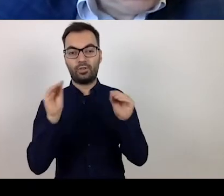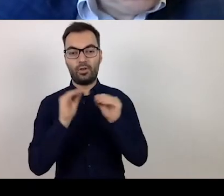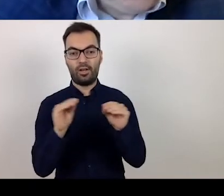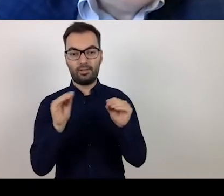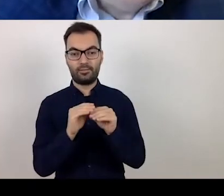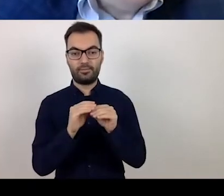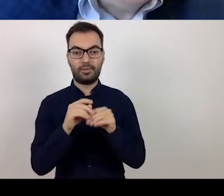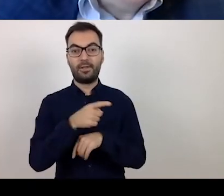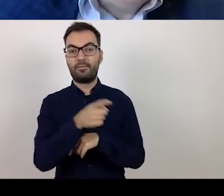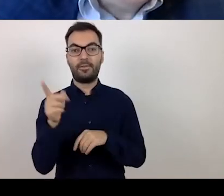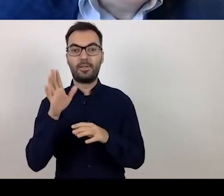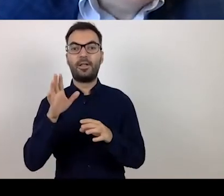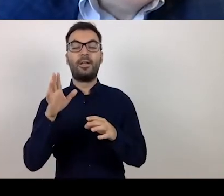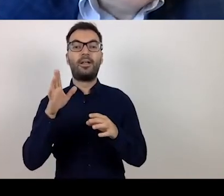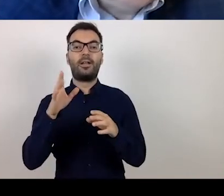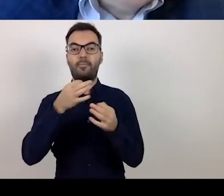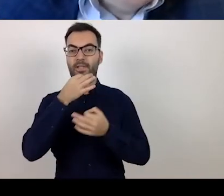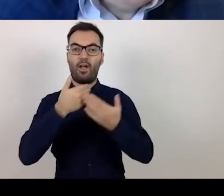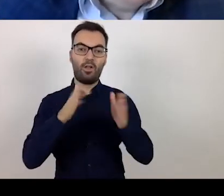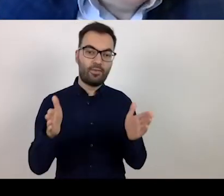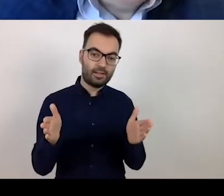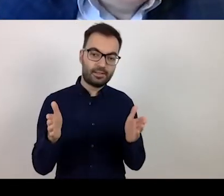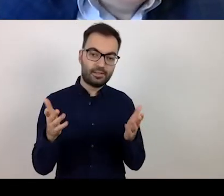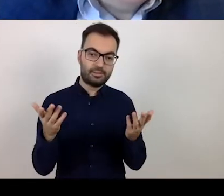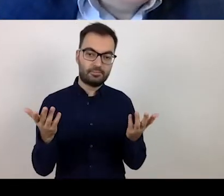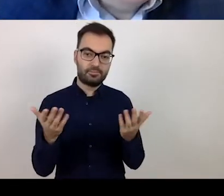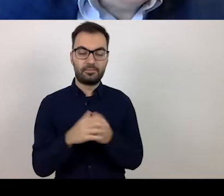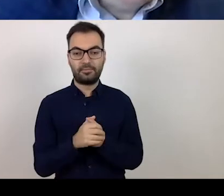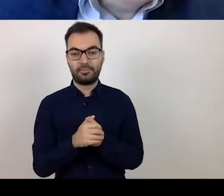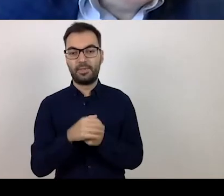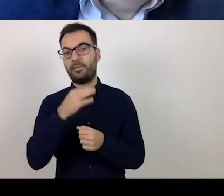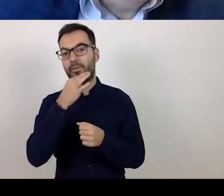you will be presented with open questions, test questions,